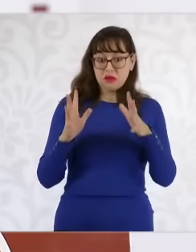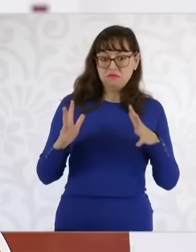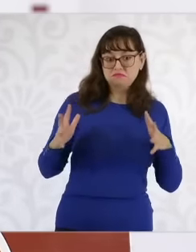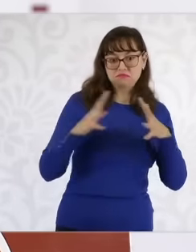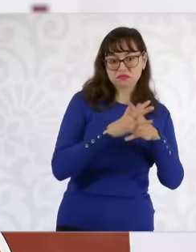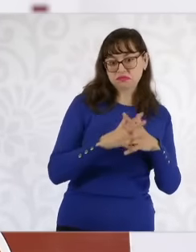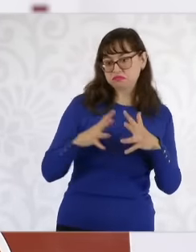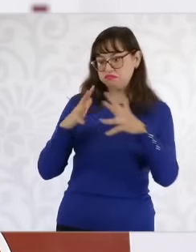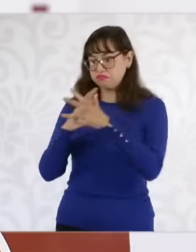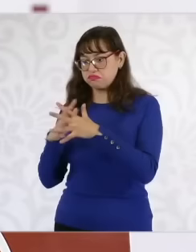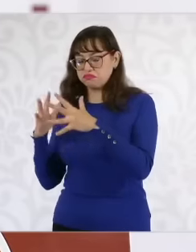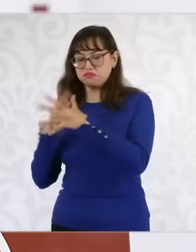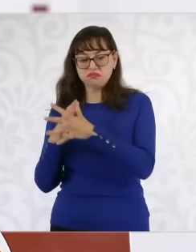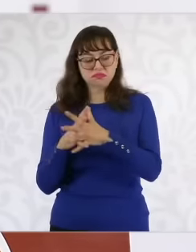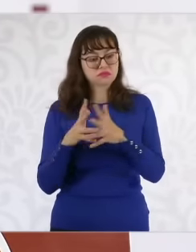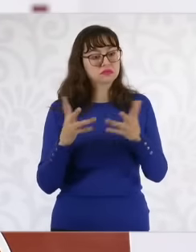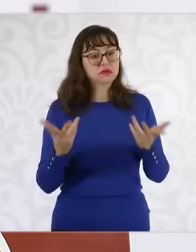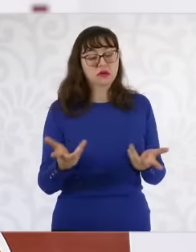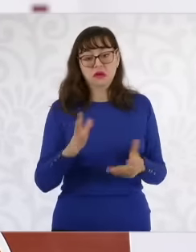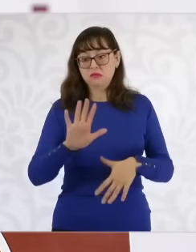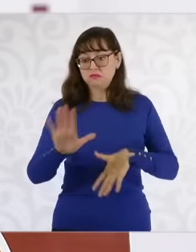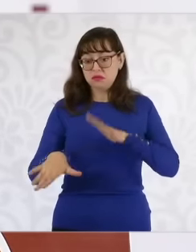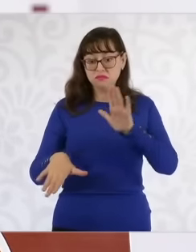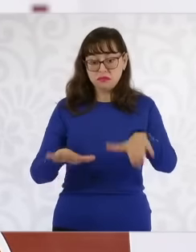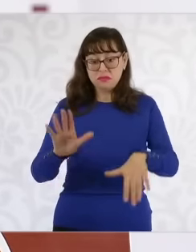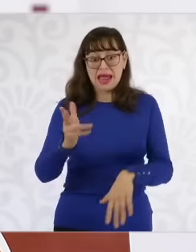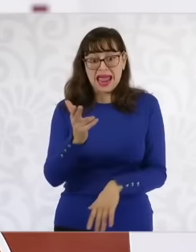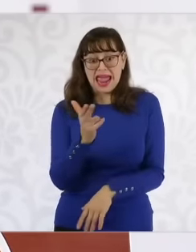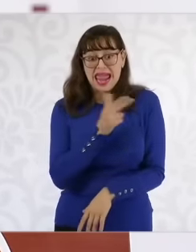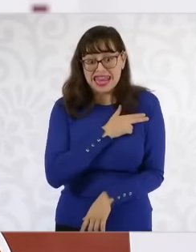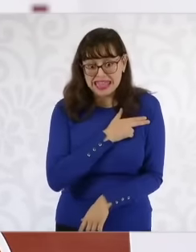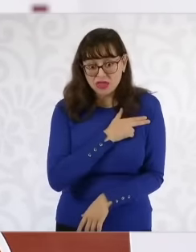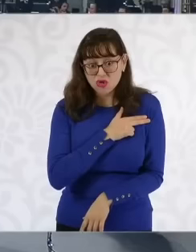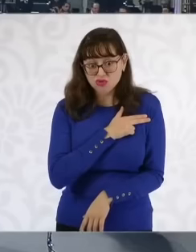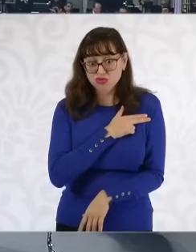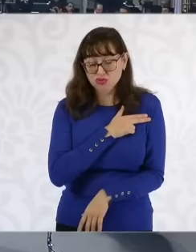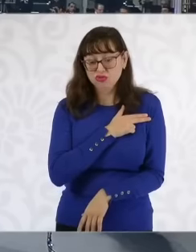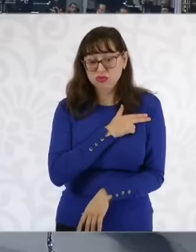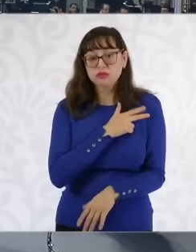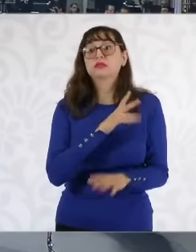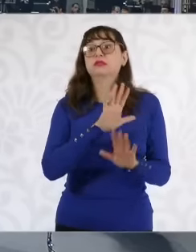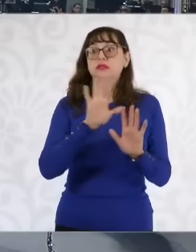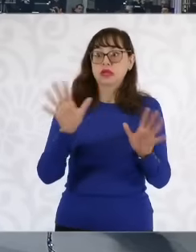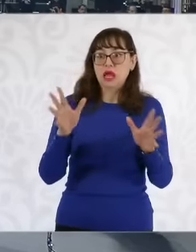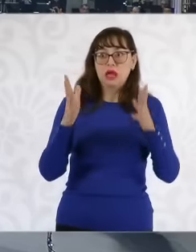which the same military personnel provide them with first aid or even evacuate them to